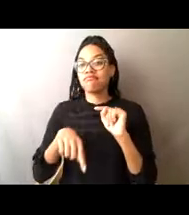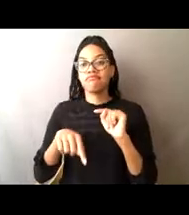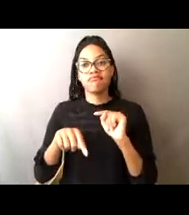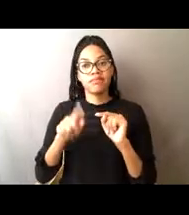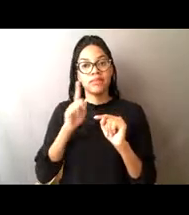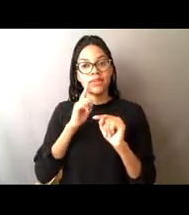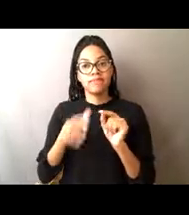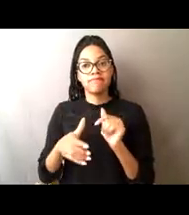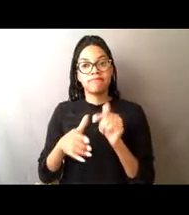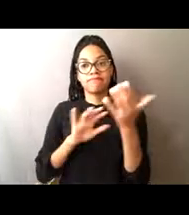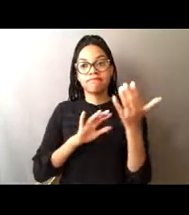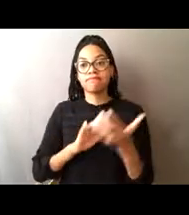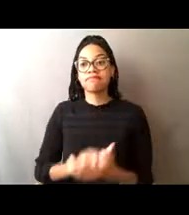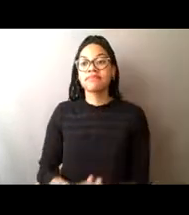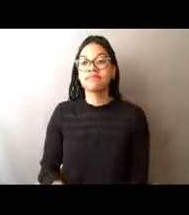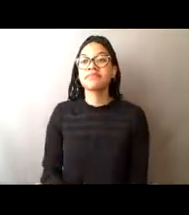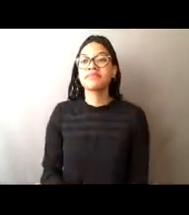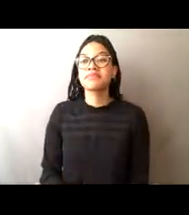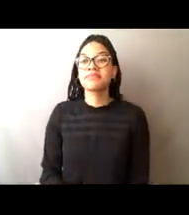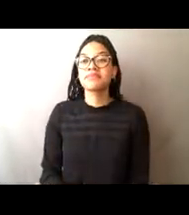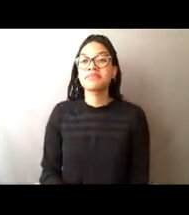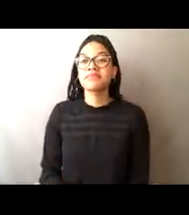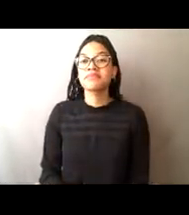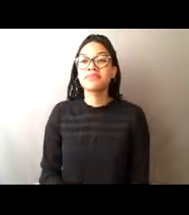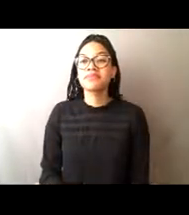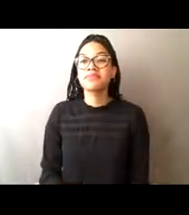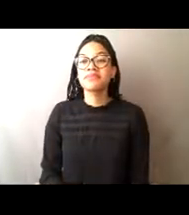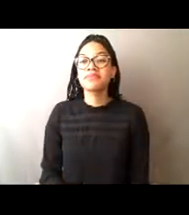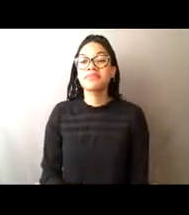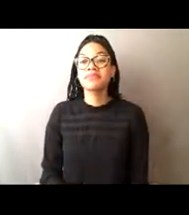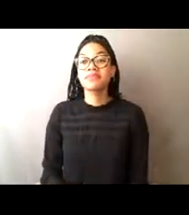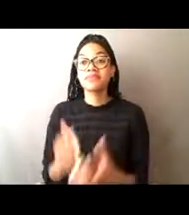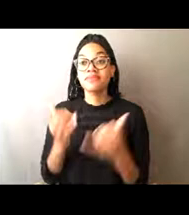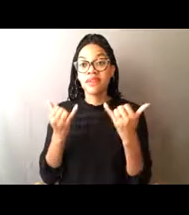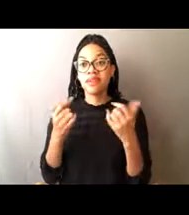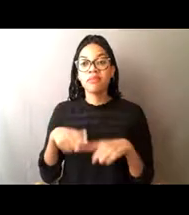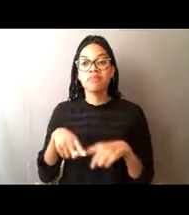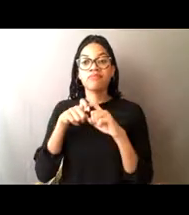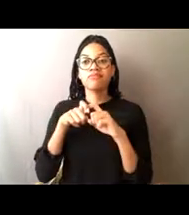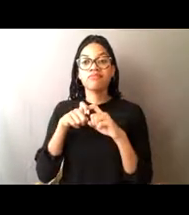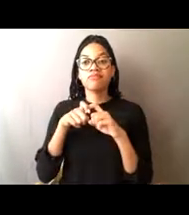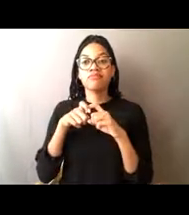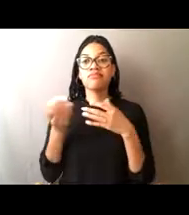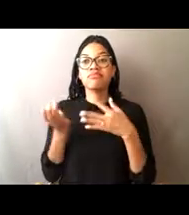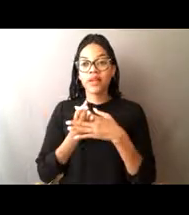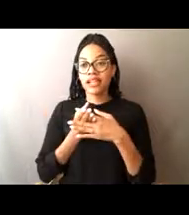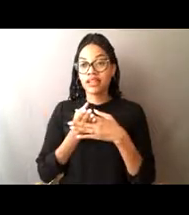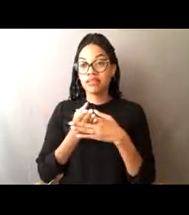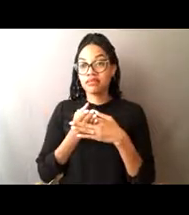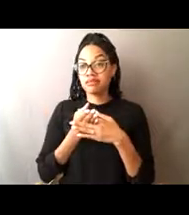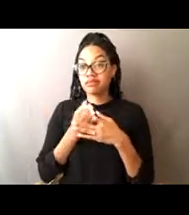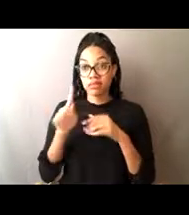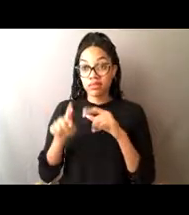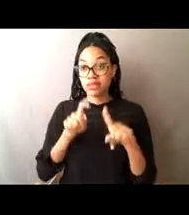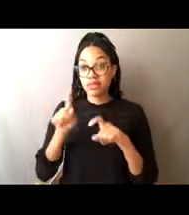So at this point, we're going to take a break and let you guys ask us any questions that you have so far